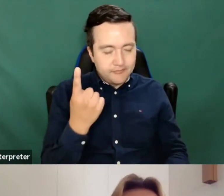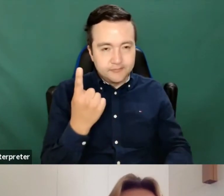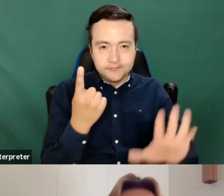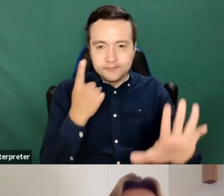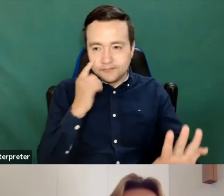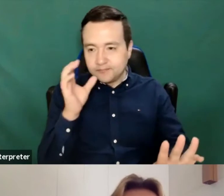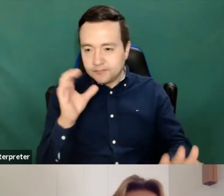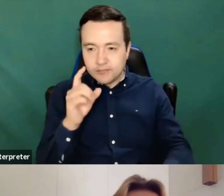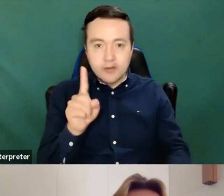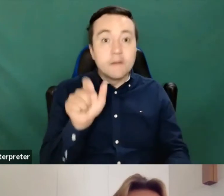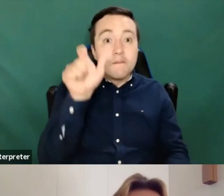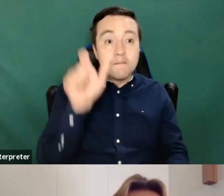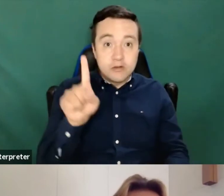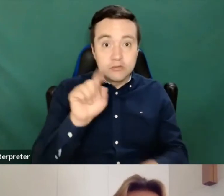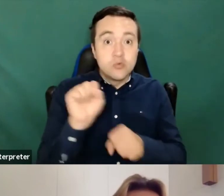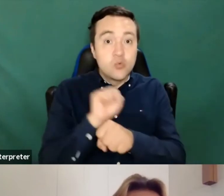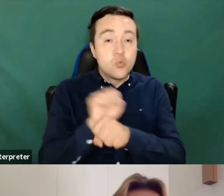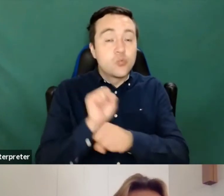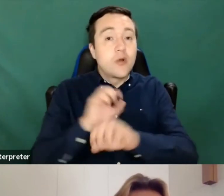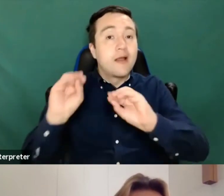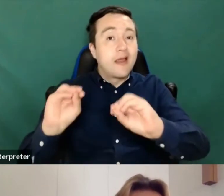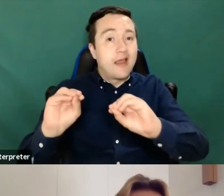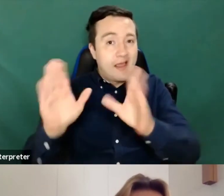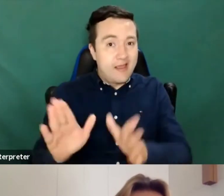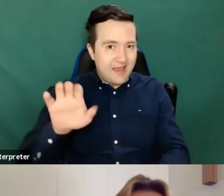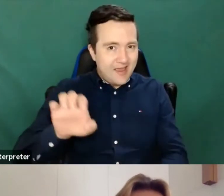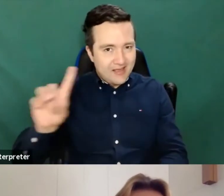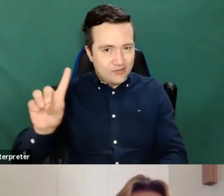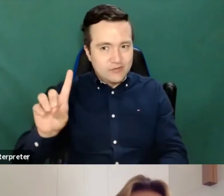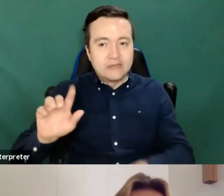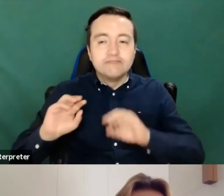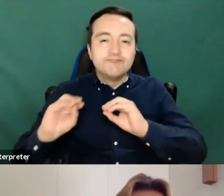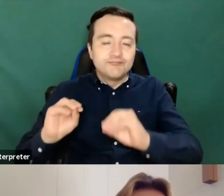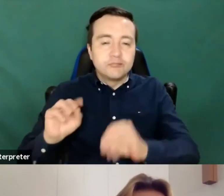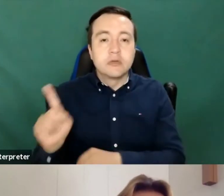One person is working as an educator in the field of accessibility, who is really stressing